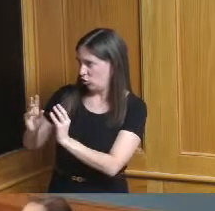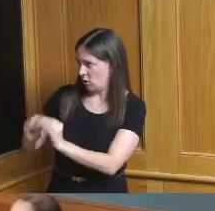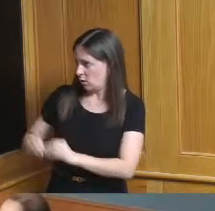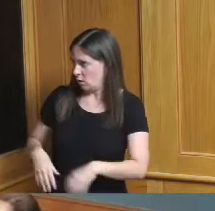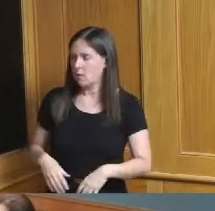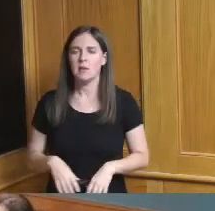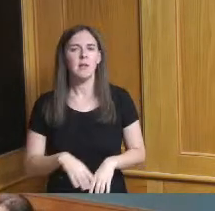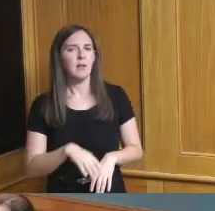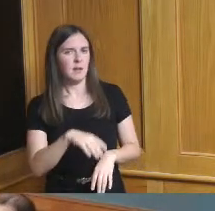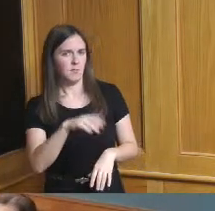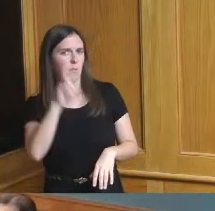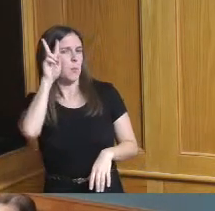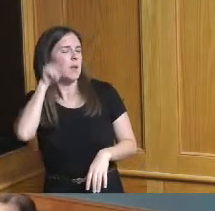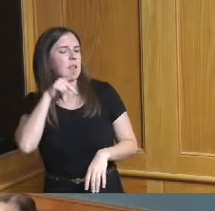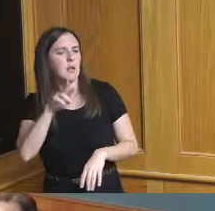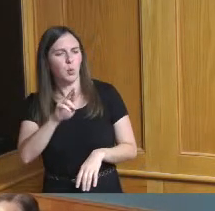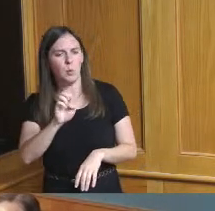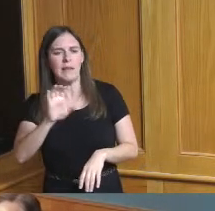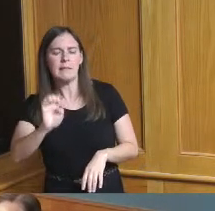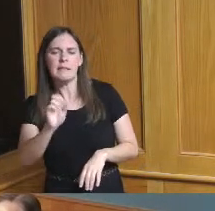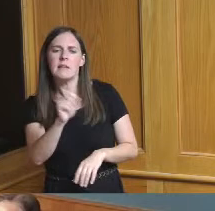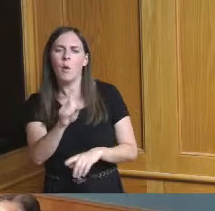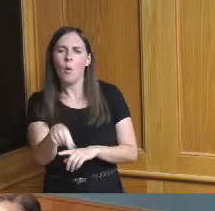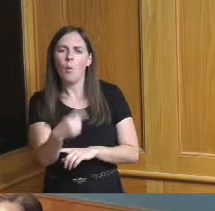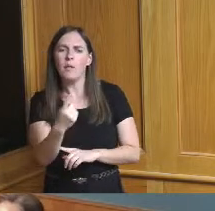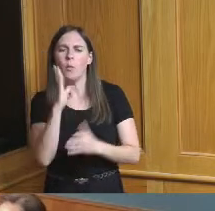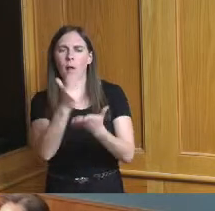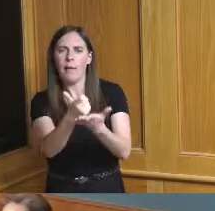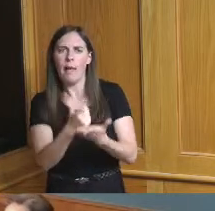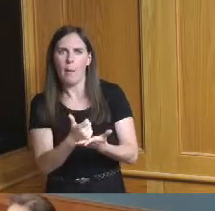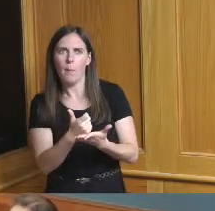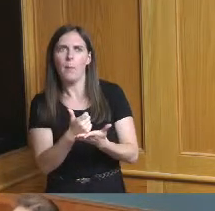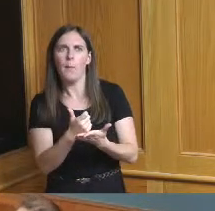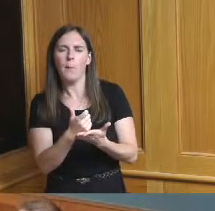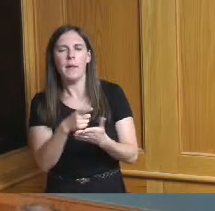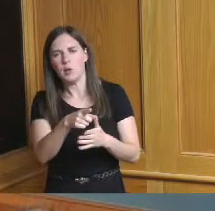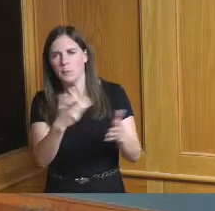Madam President only thing would help me you all may already have it but we